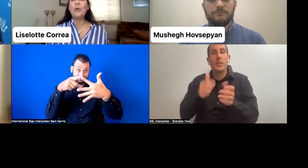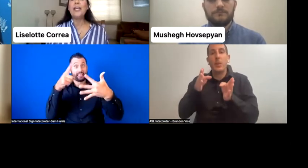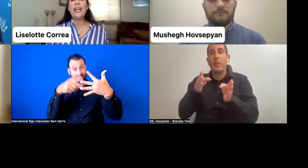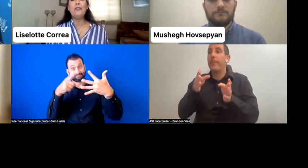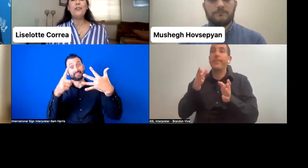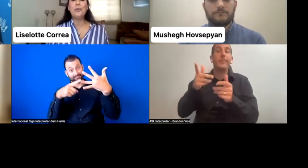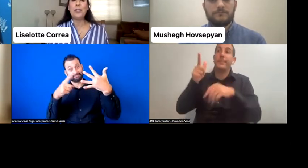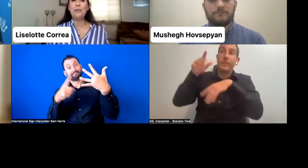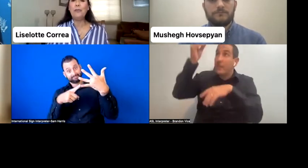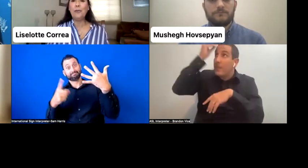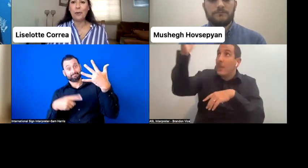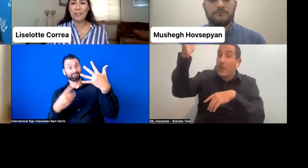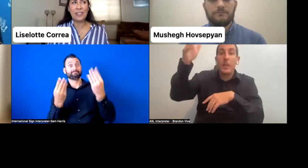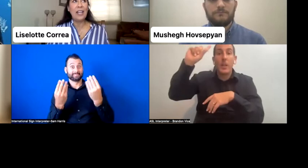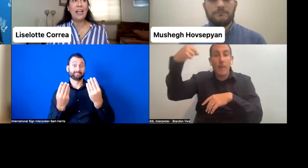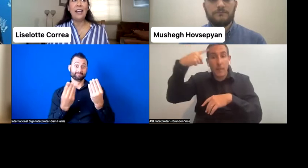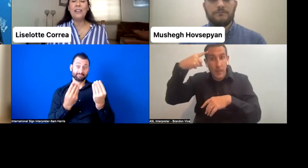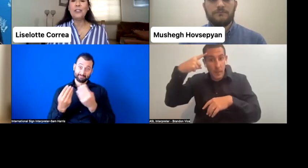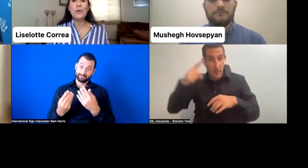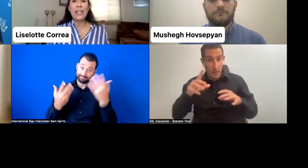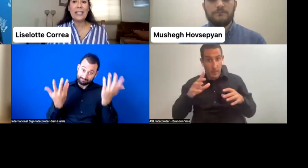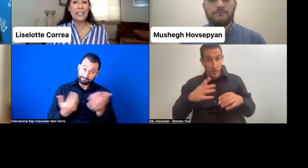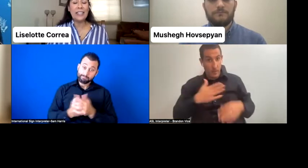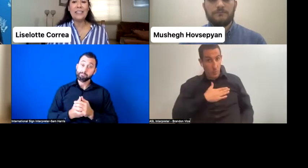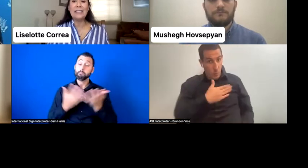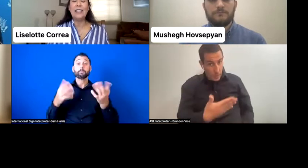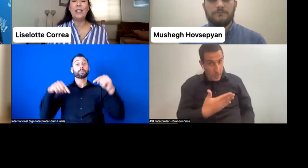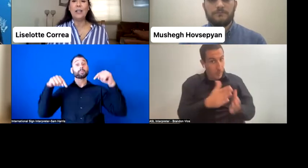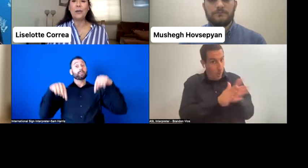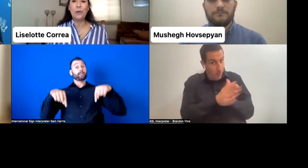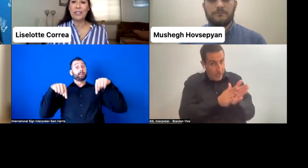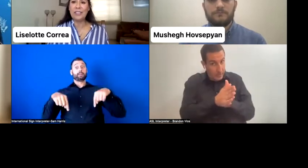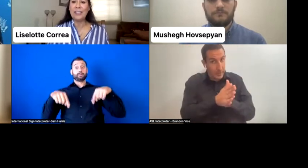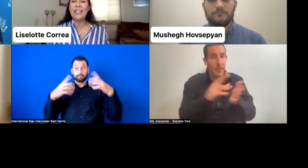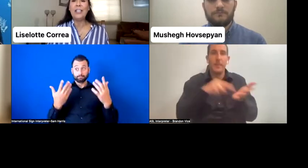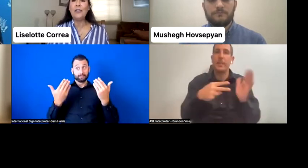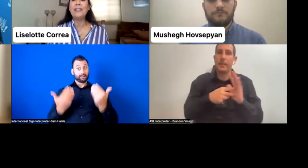We have to enforce the training and courses in order